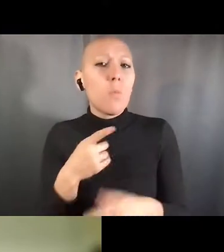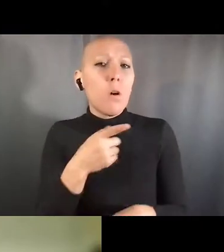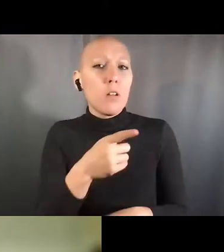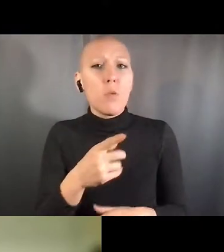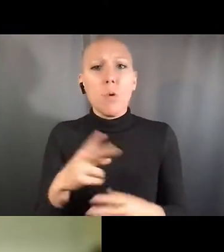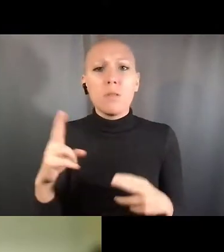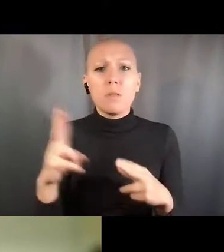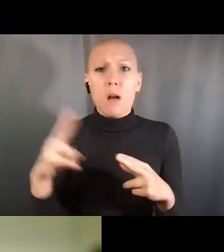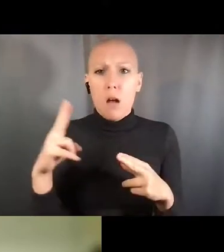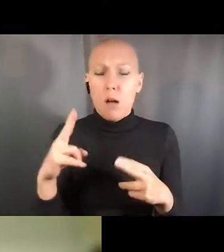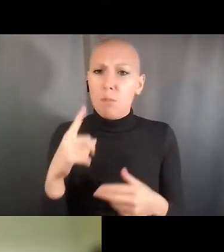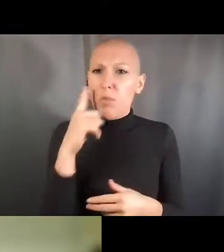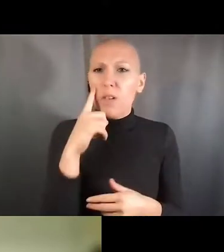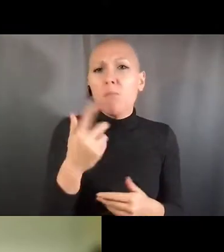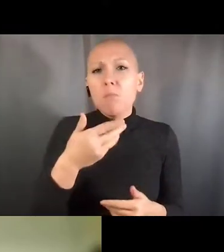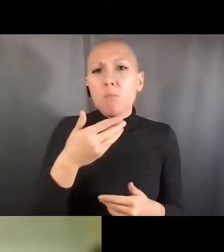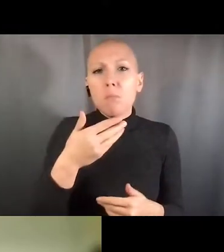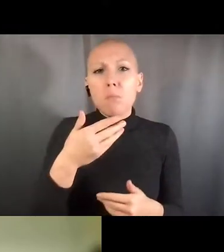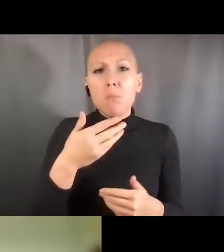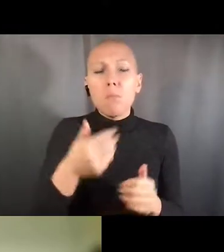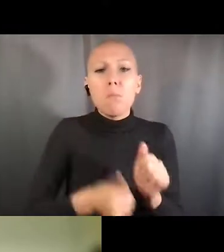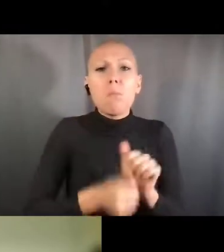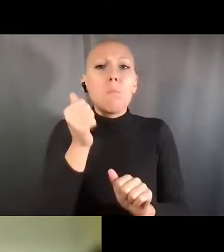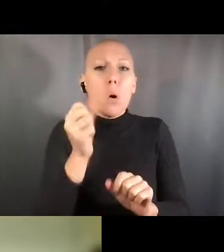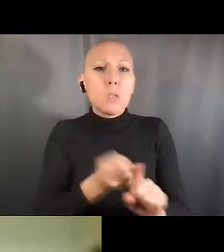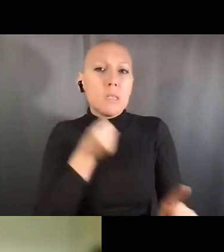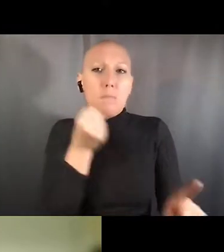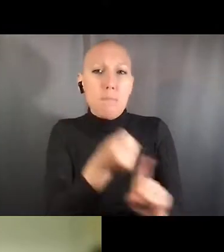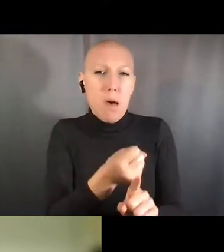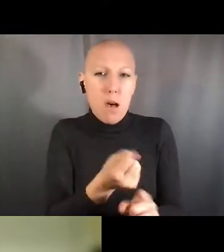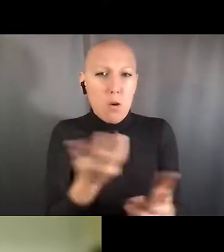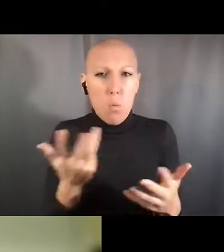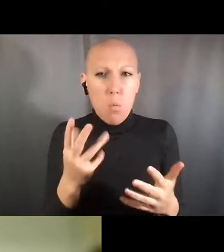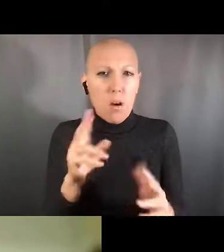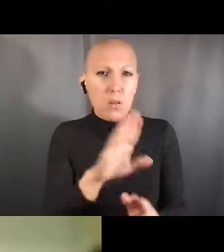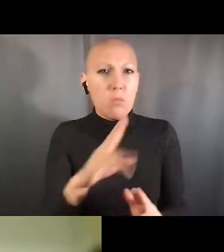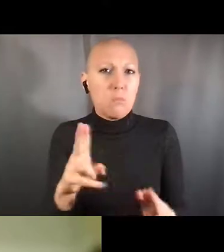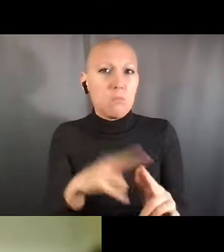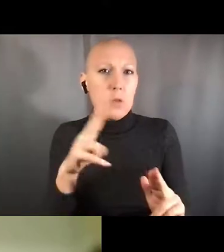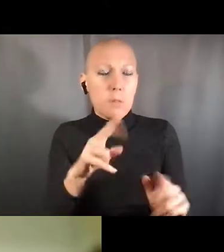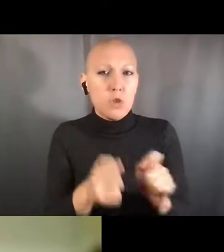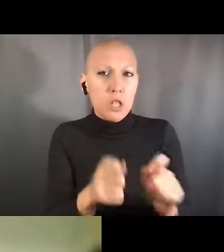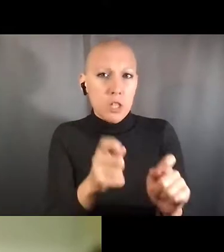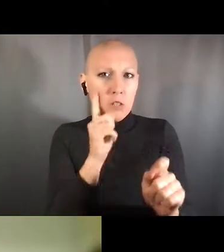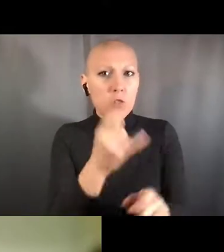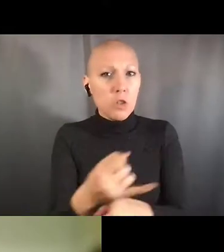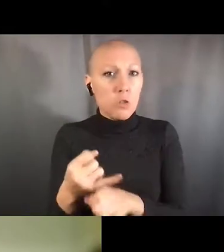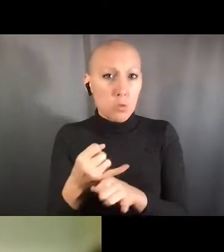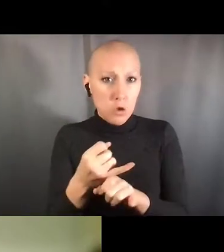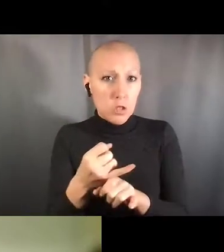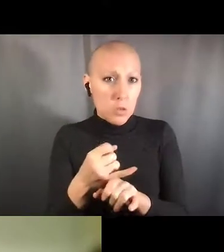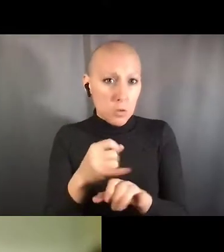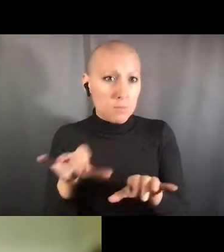and what NIGMS has been doing to help them do that. So I won't go through all the things because I've talked about most of them already,